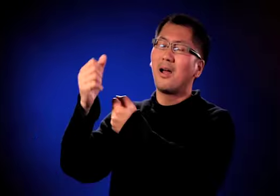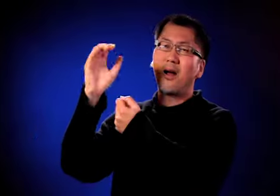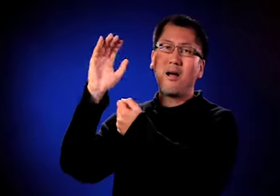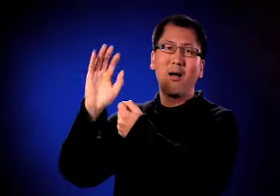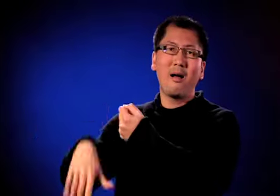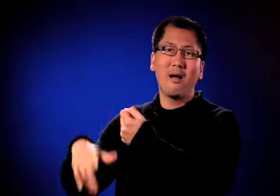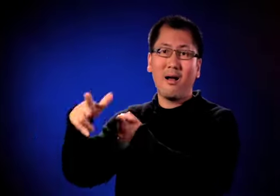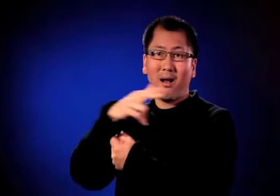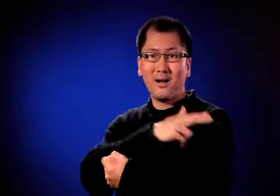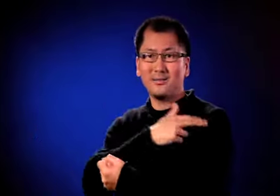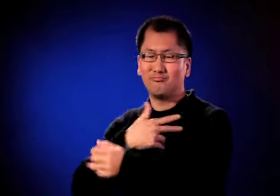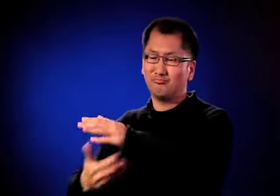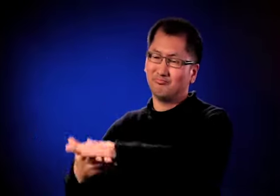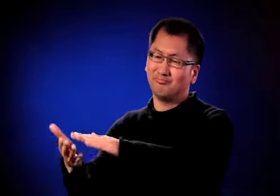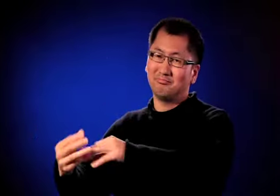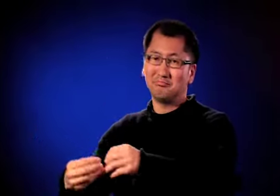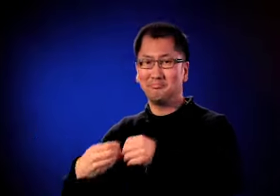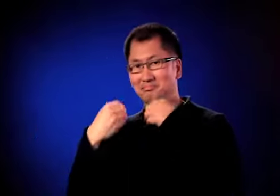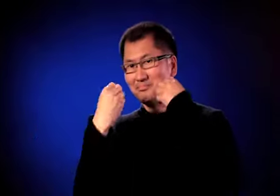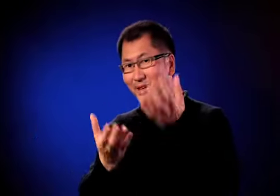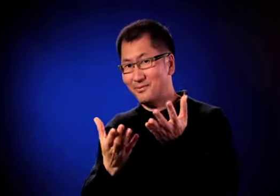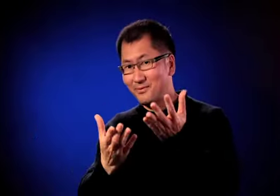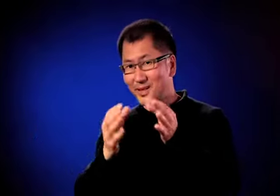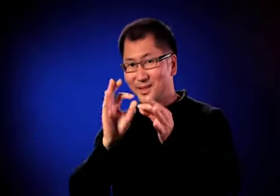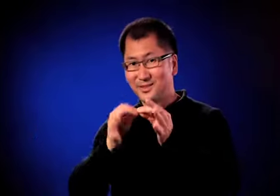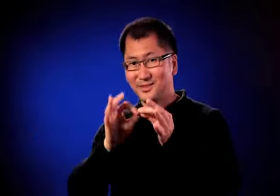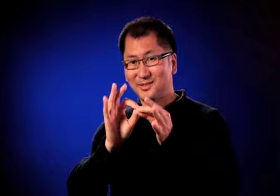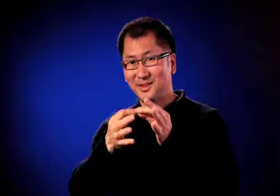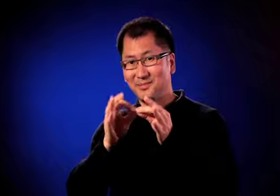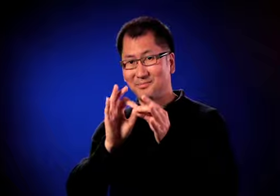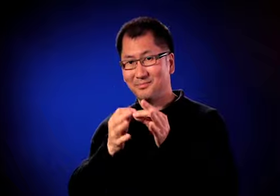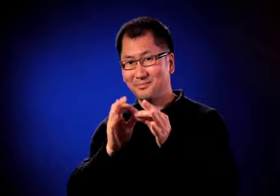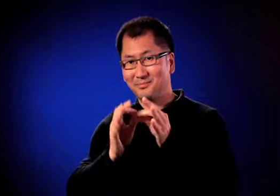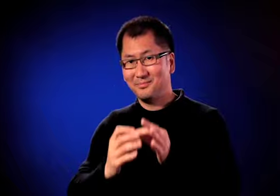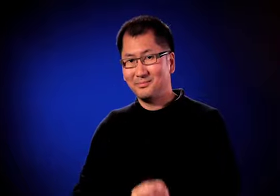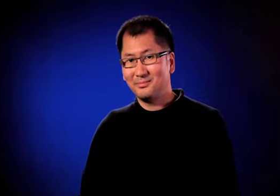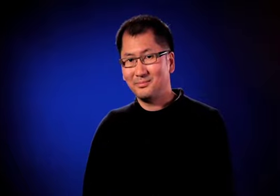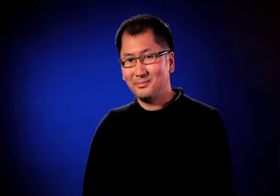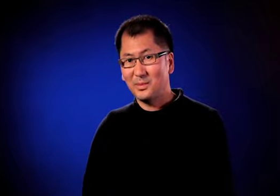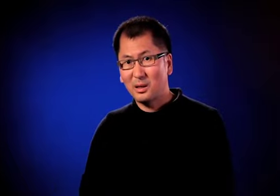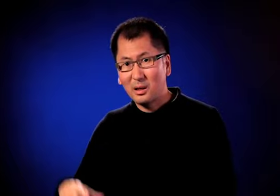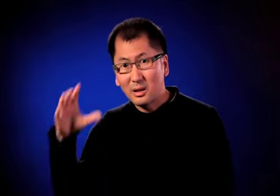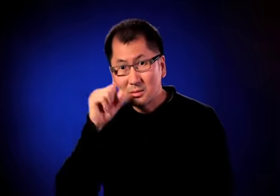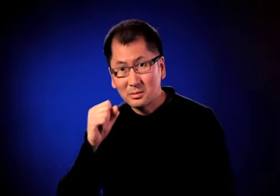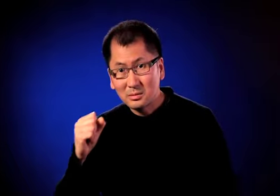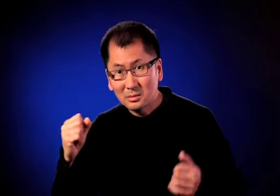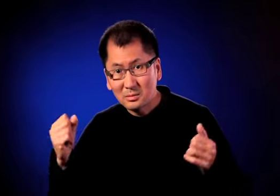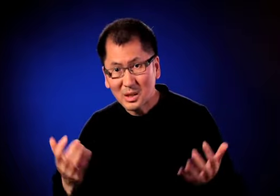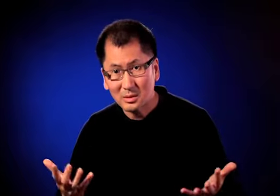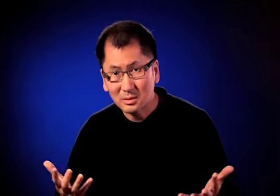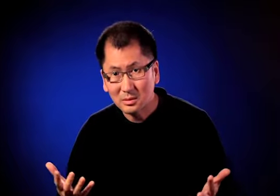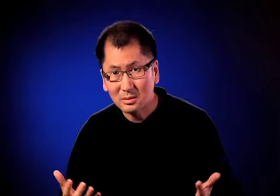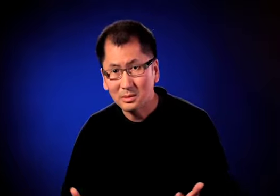of all of my needs and provide interpreters. But guess what?